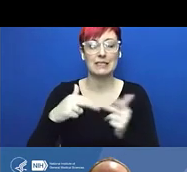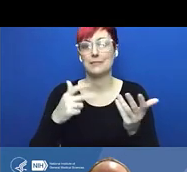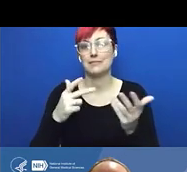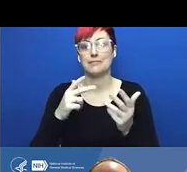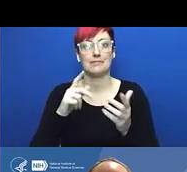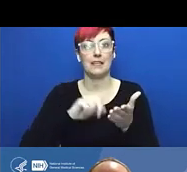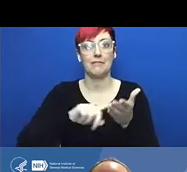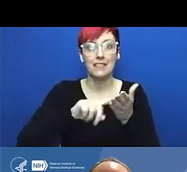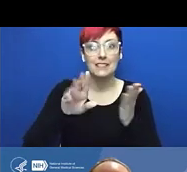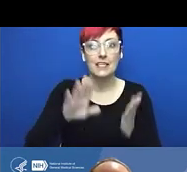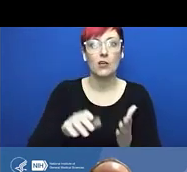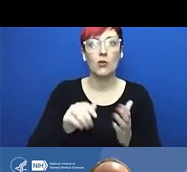Dr Lorsch, you have our attention.